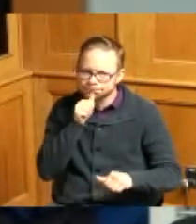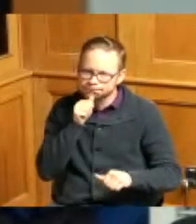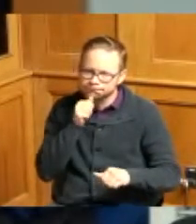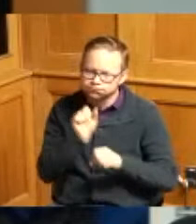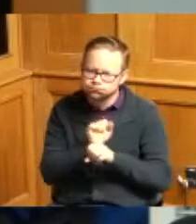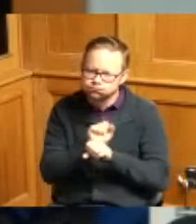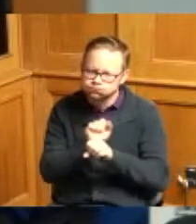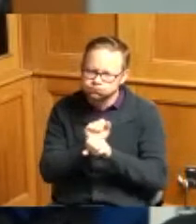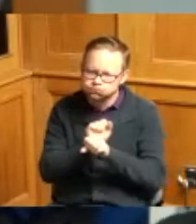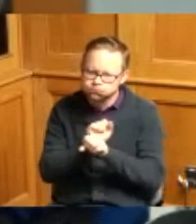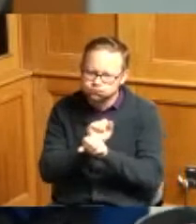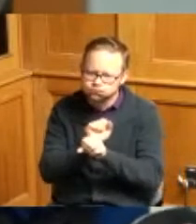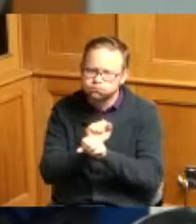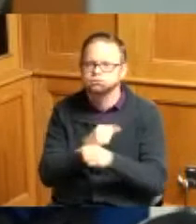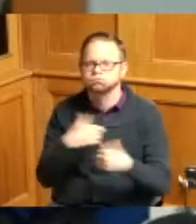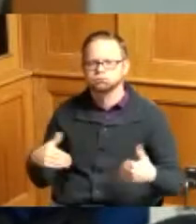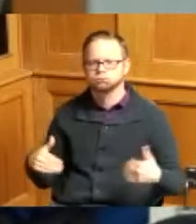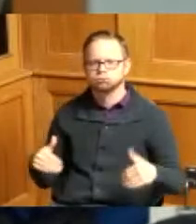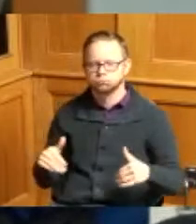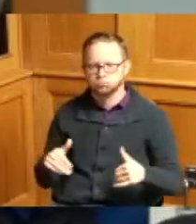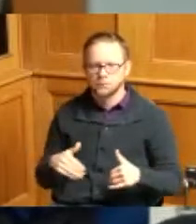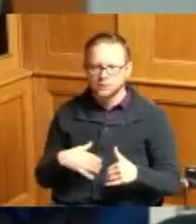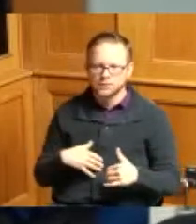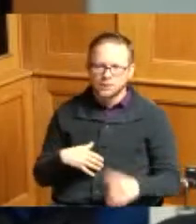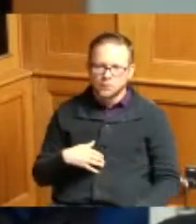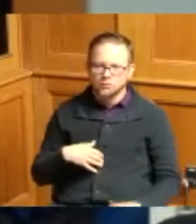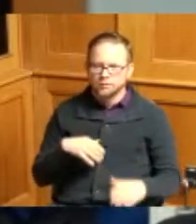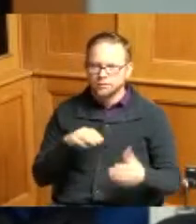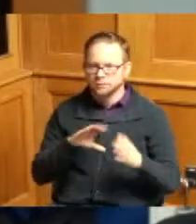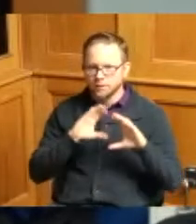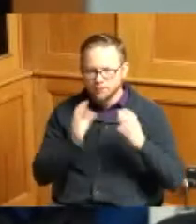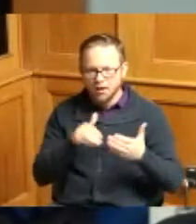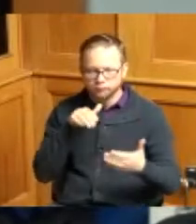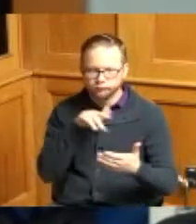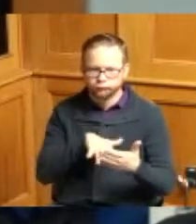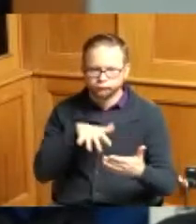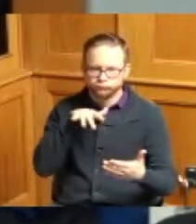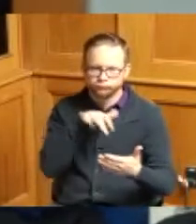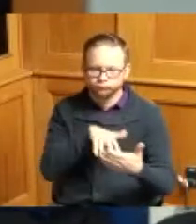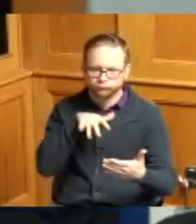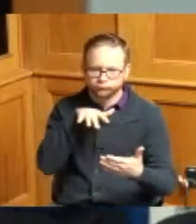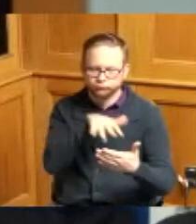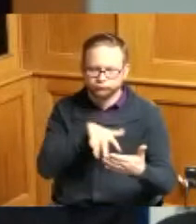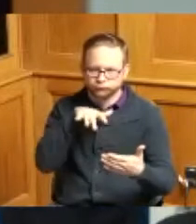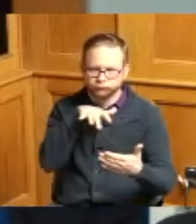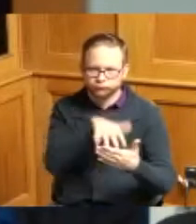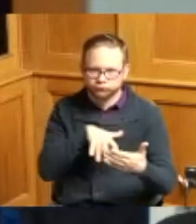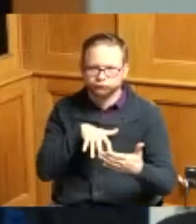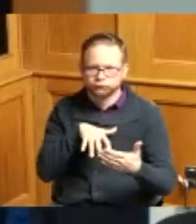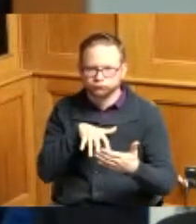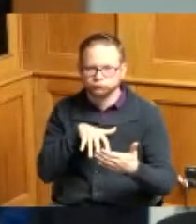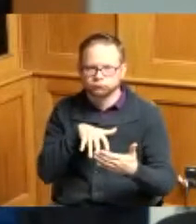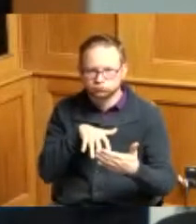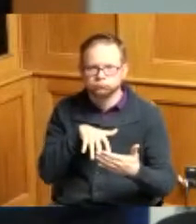a lot a lot of grinding in the classroom with his with his his peers as well as his siblings